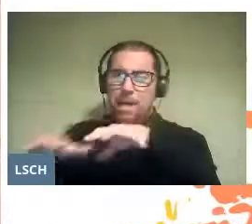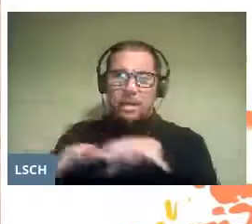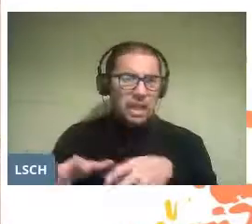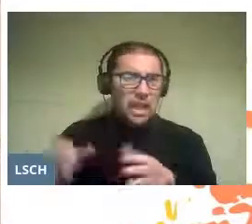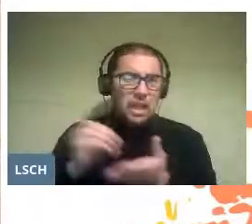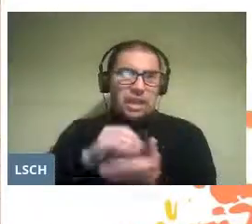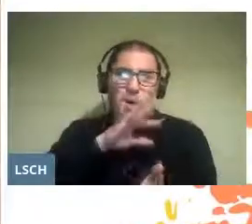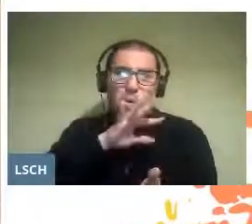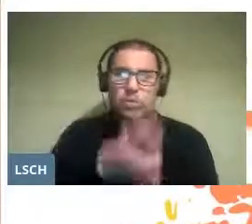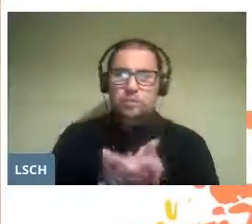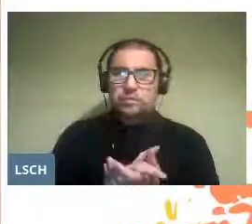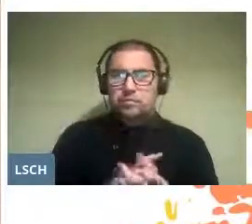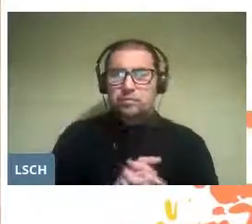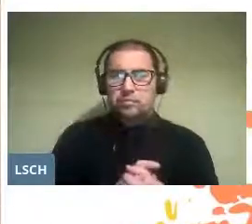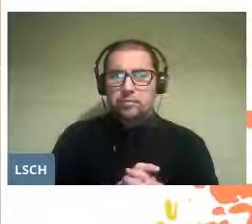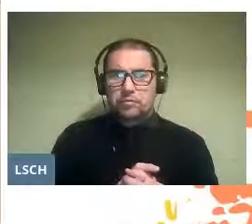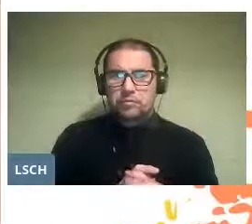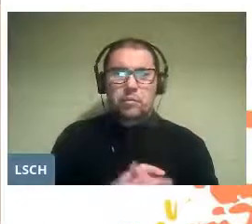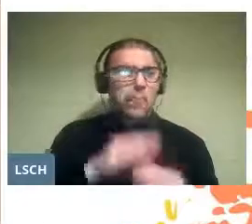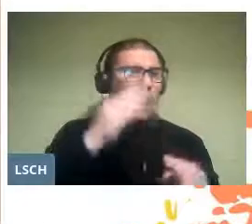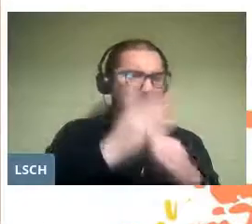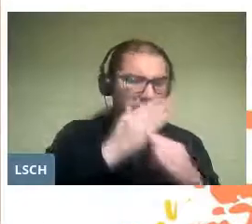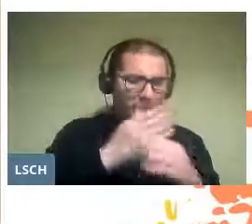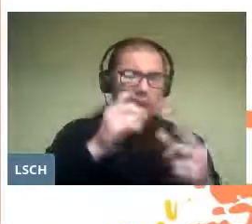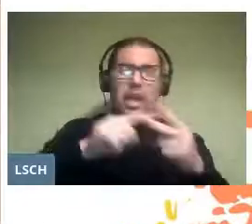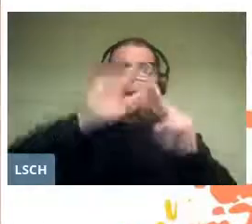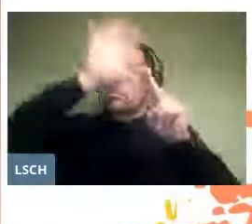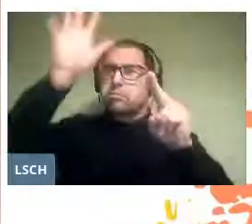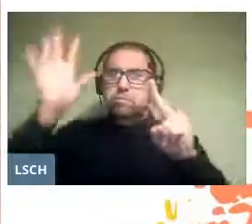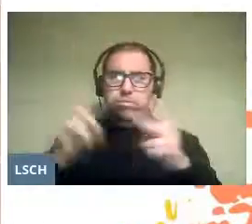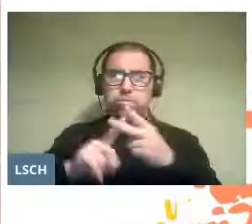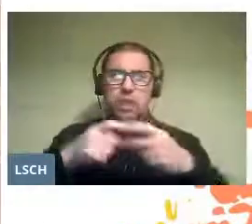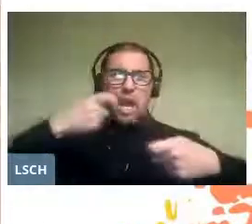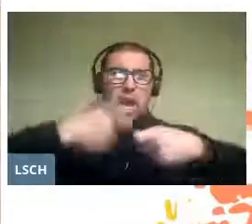the wood of the panels, the iron of the nails,